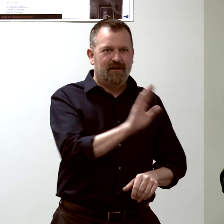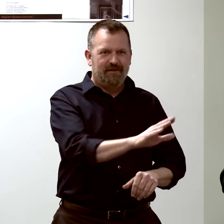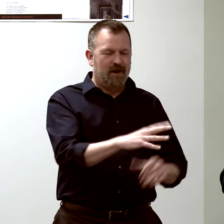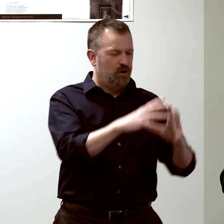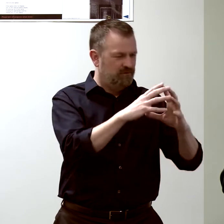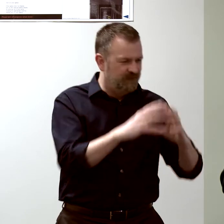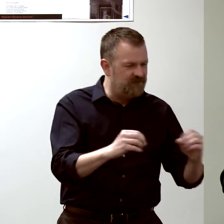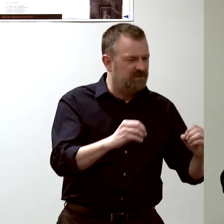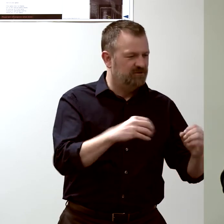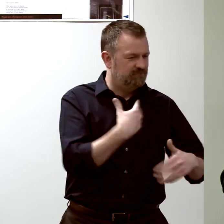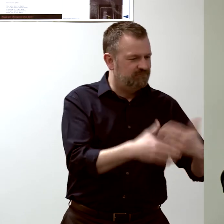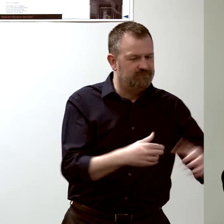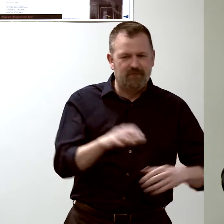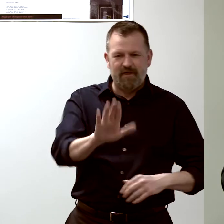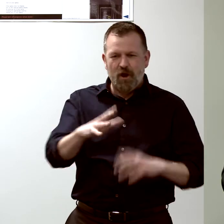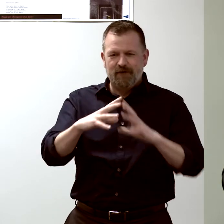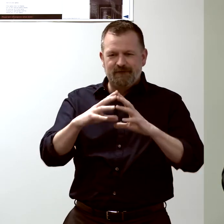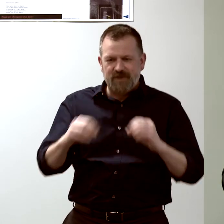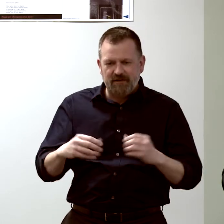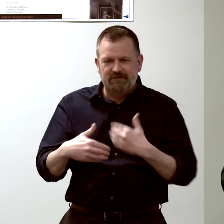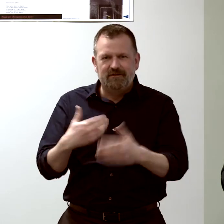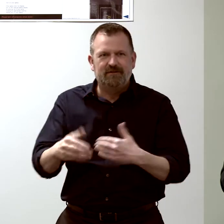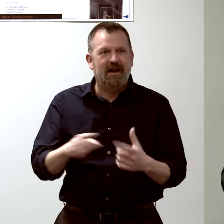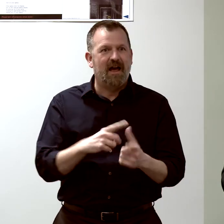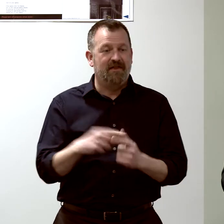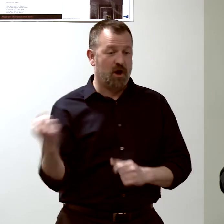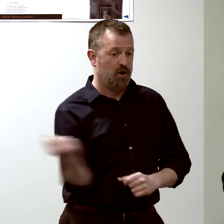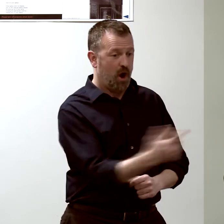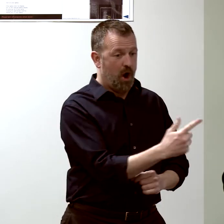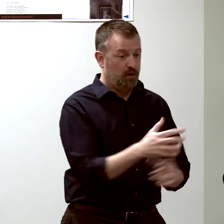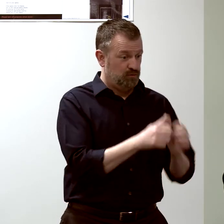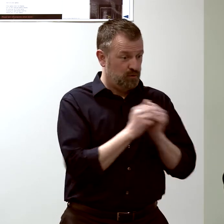and how they combine to make an immune response.